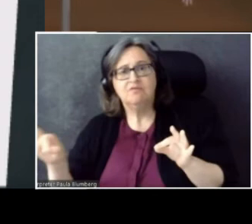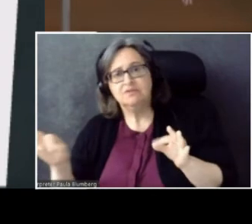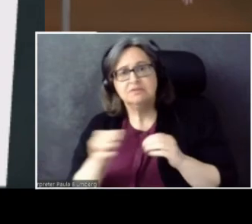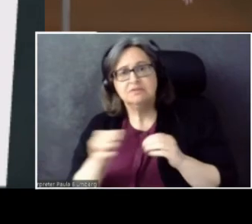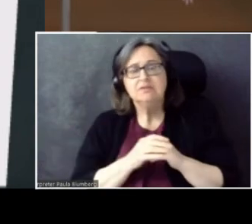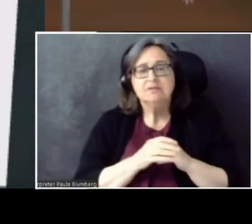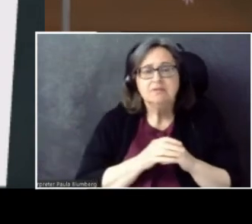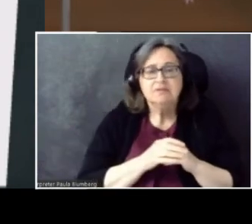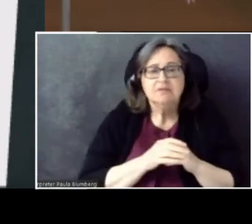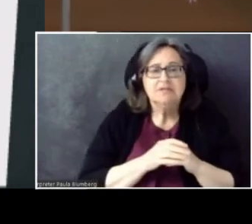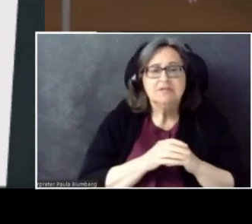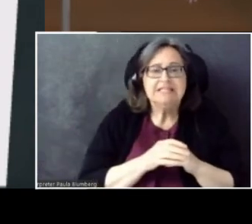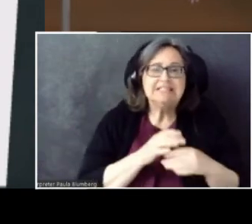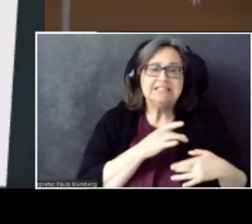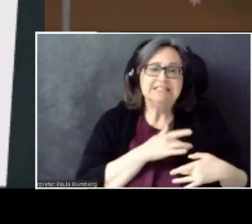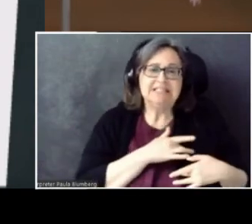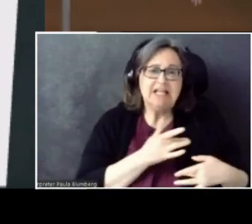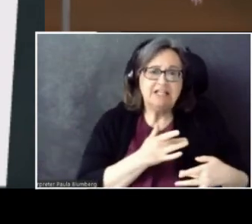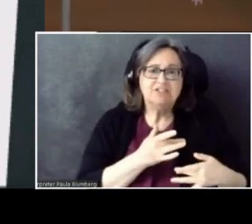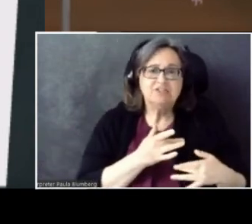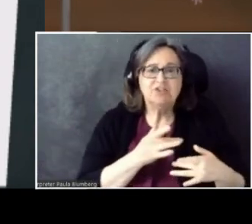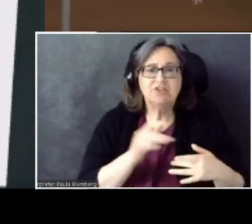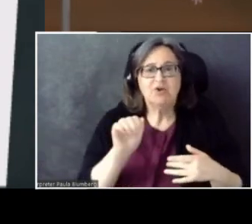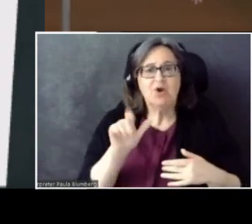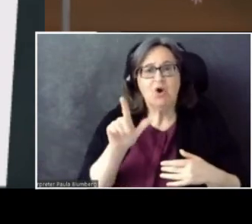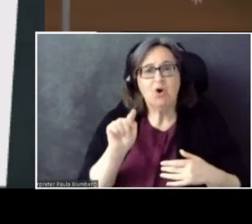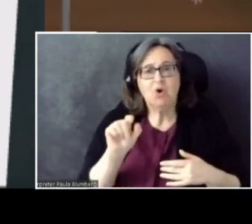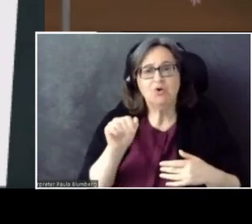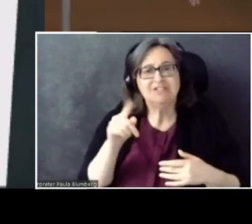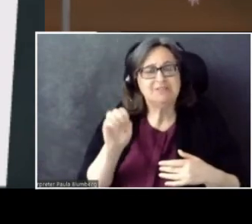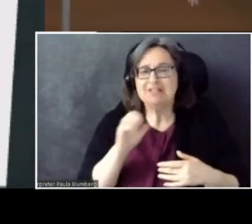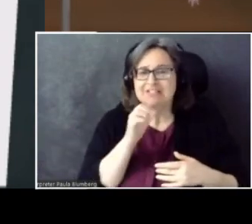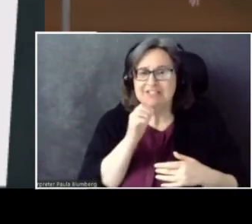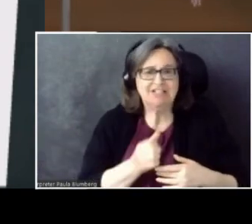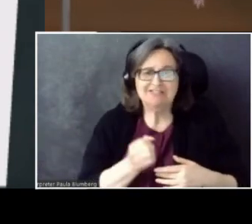That's generally because AltSpace itself doesn't really understand sentences.